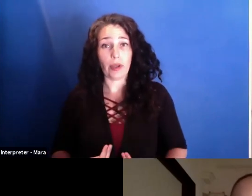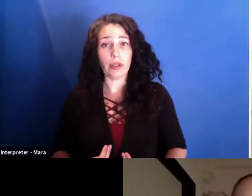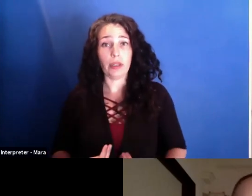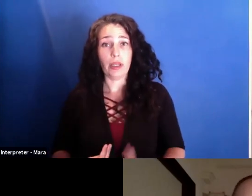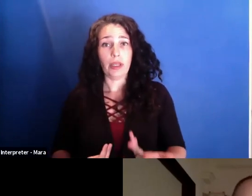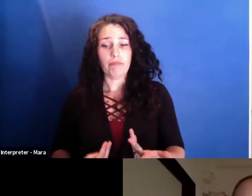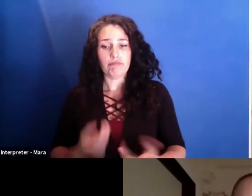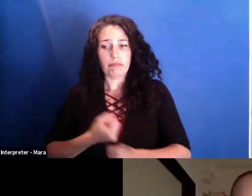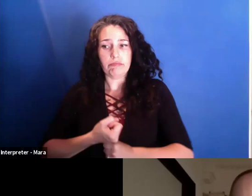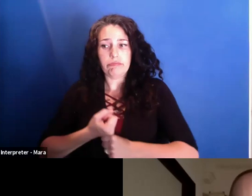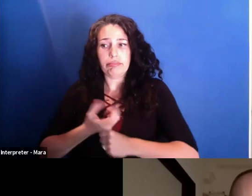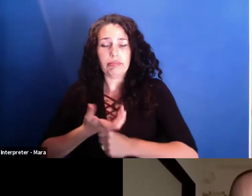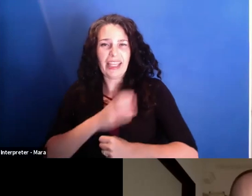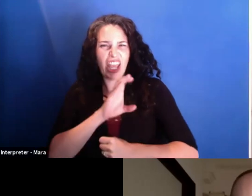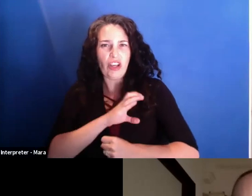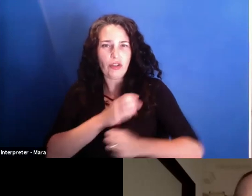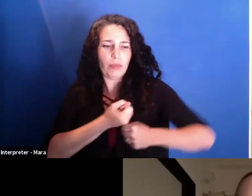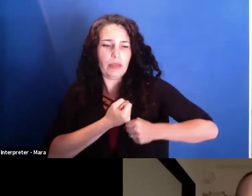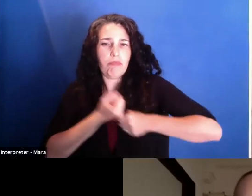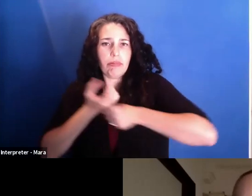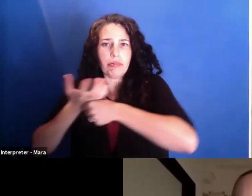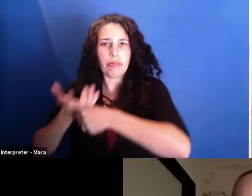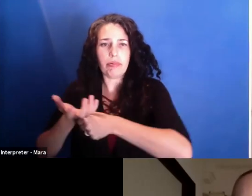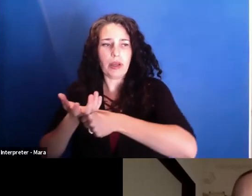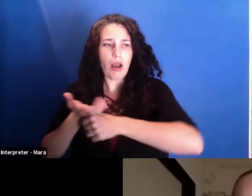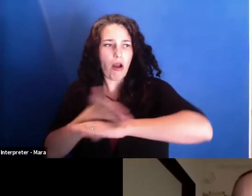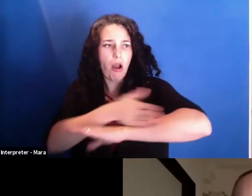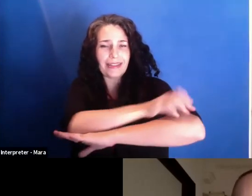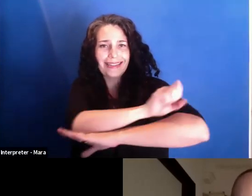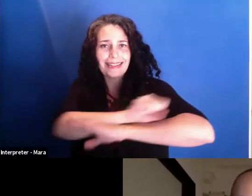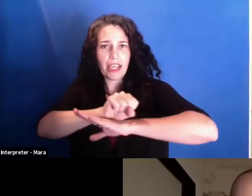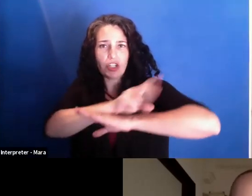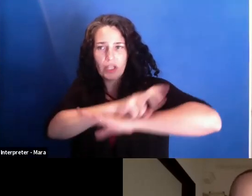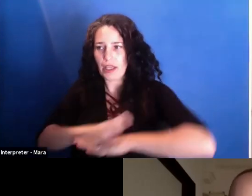That was also what I was preoccupied with in film. And then during documentary class